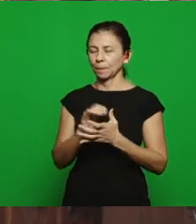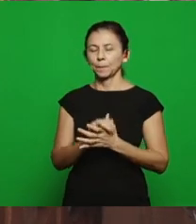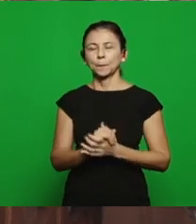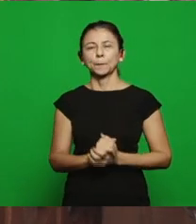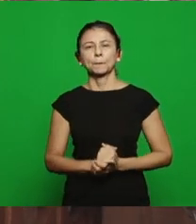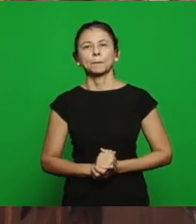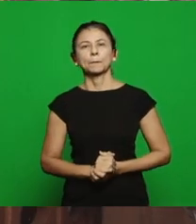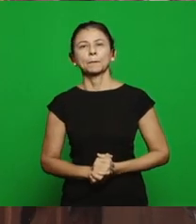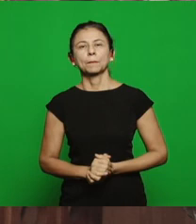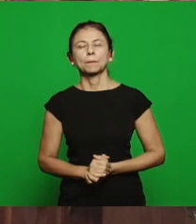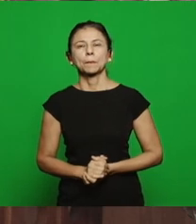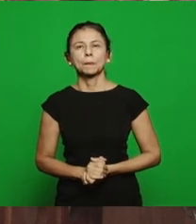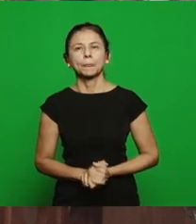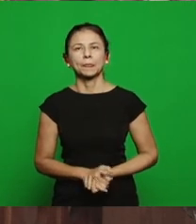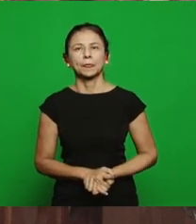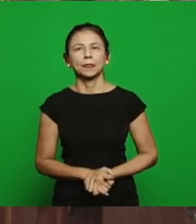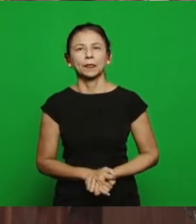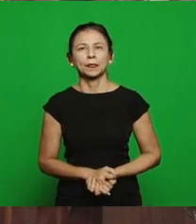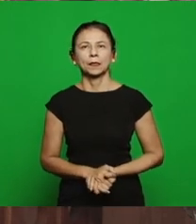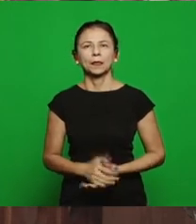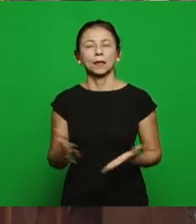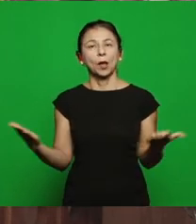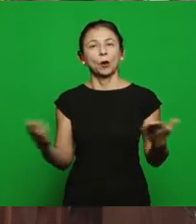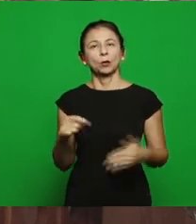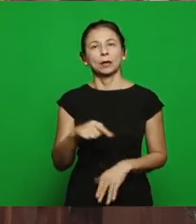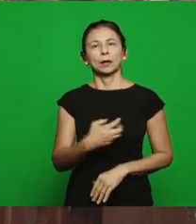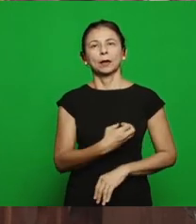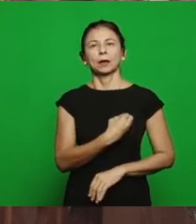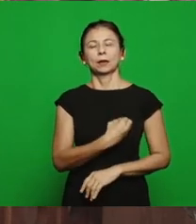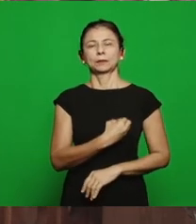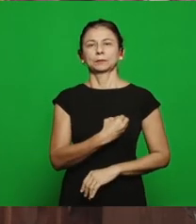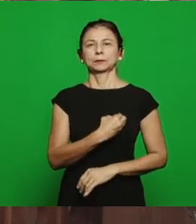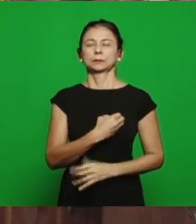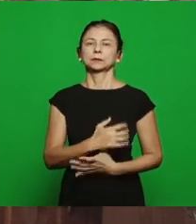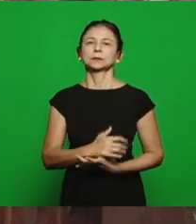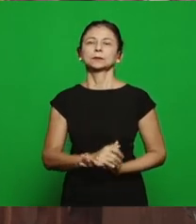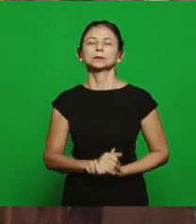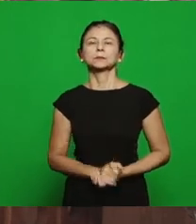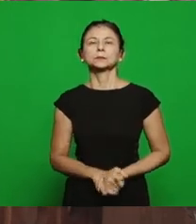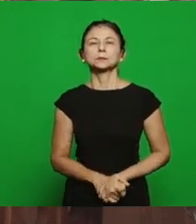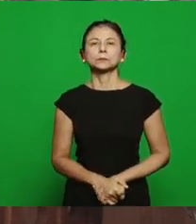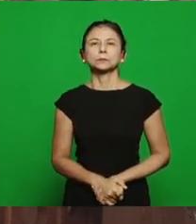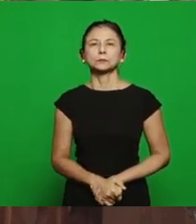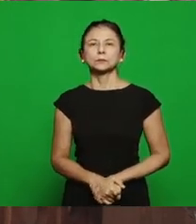Brethren, today we have here the youth of the